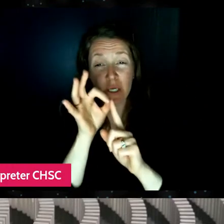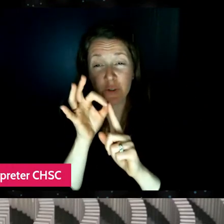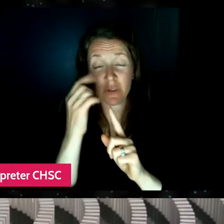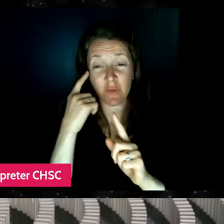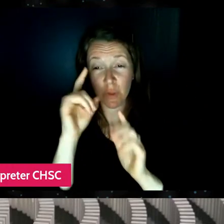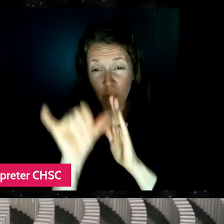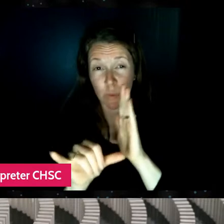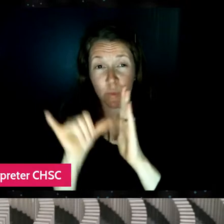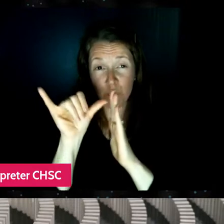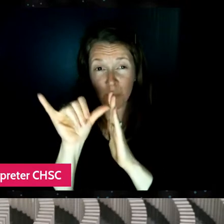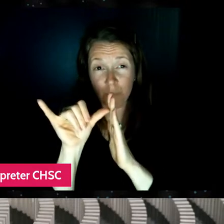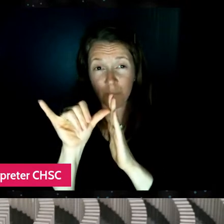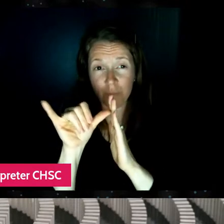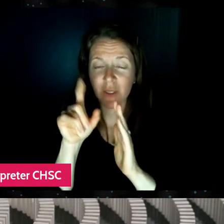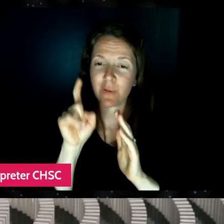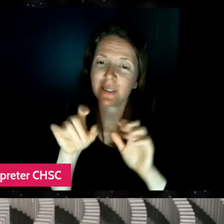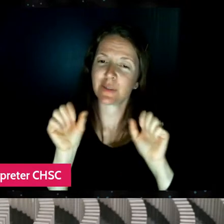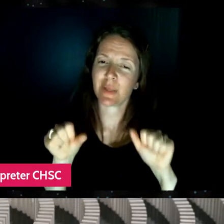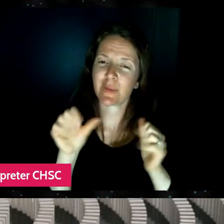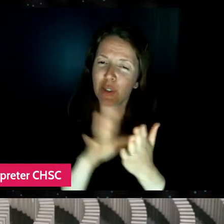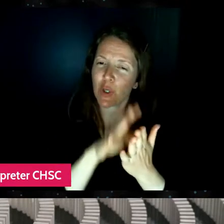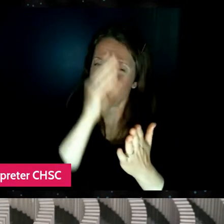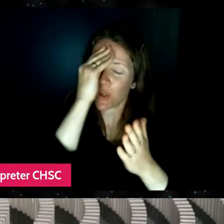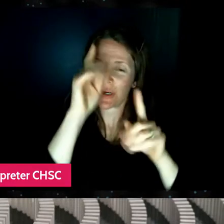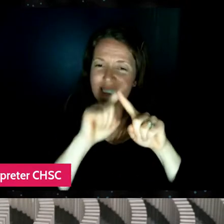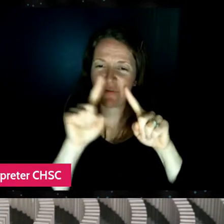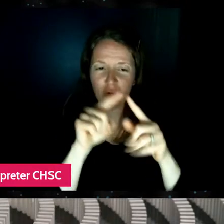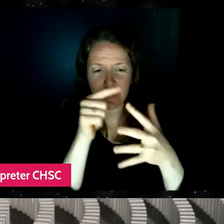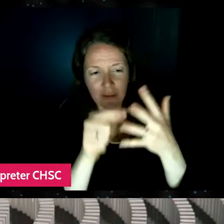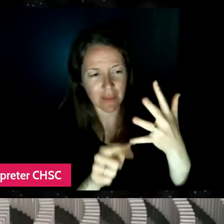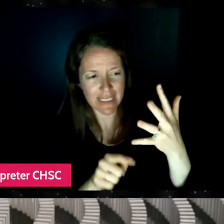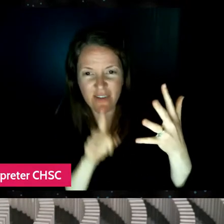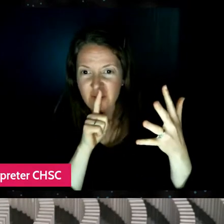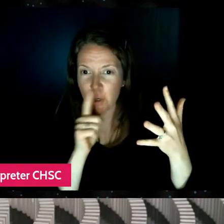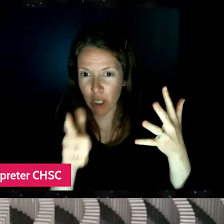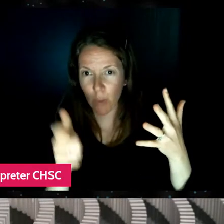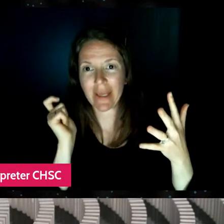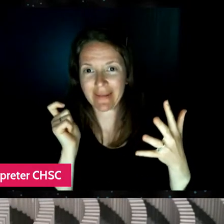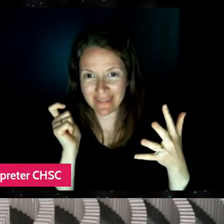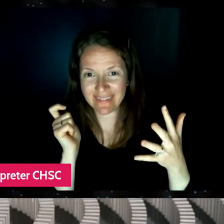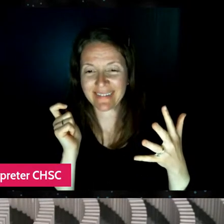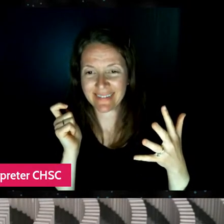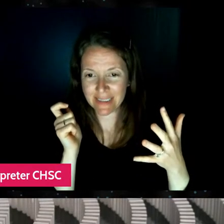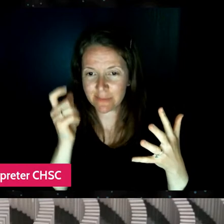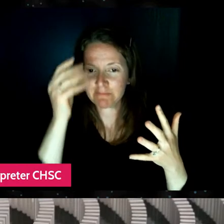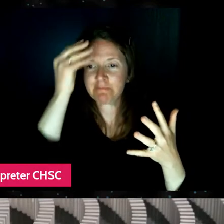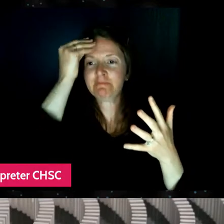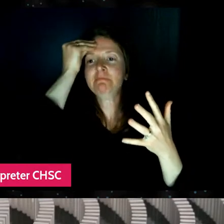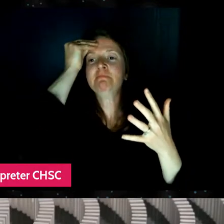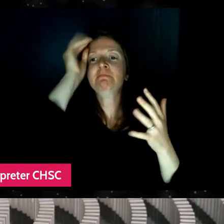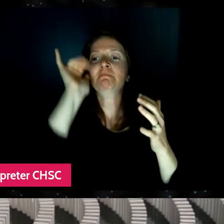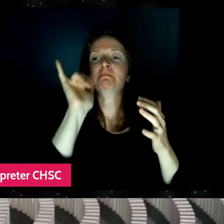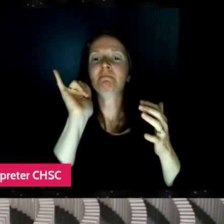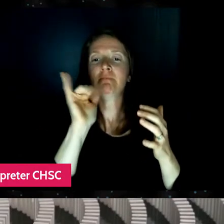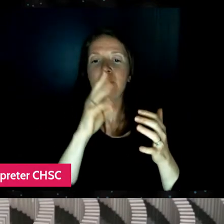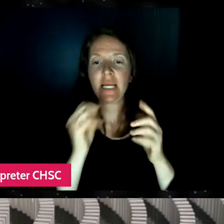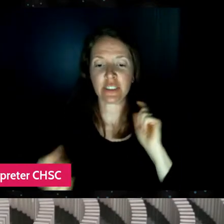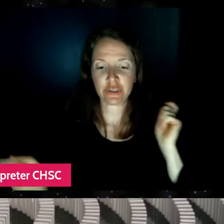you have to be able to learn a lot of different things quickly and be able to kind of adapt to the changing climate of social media.